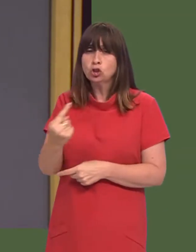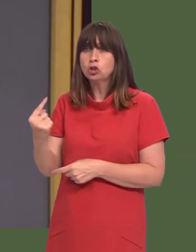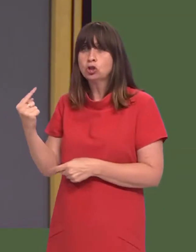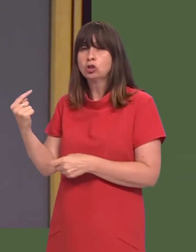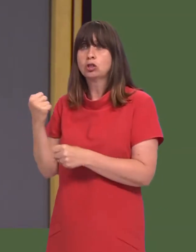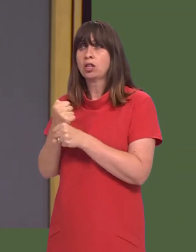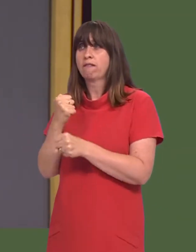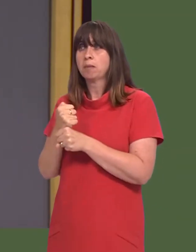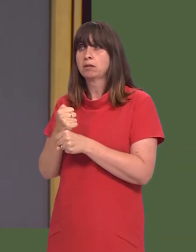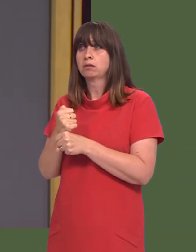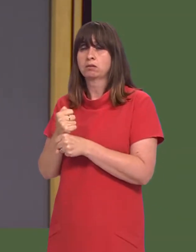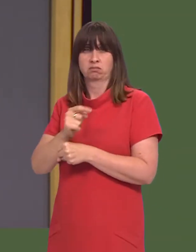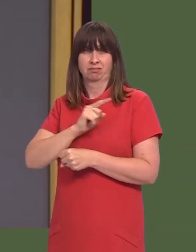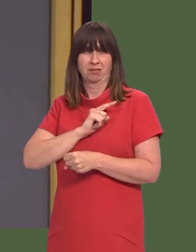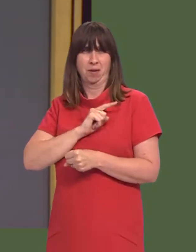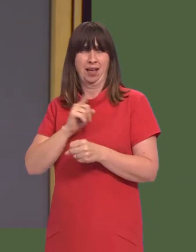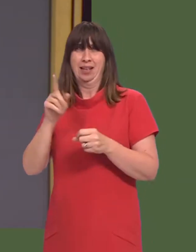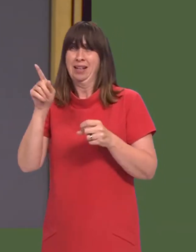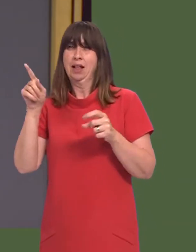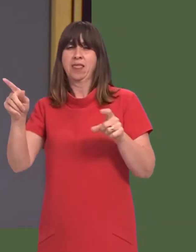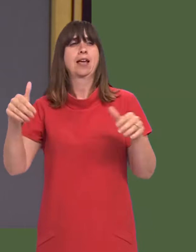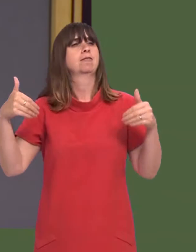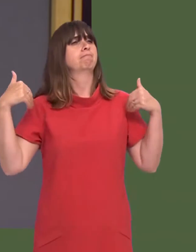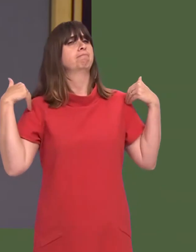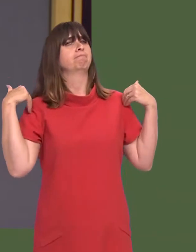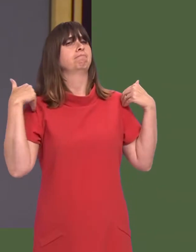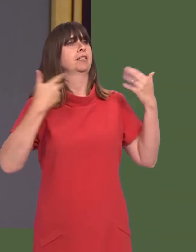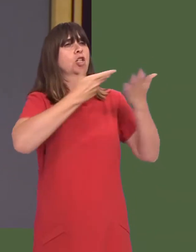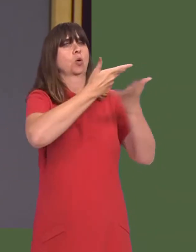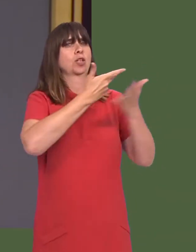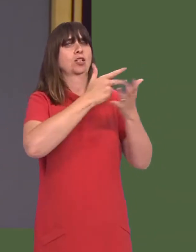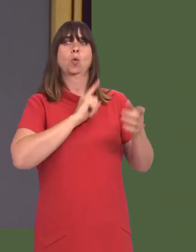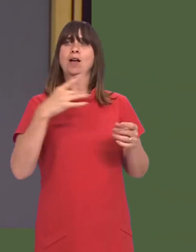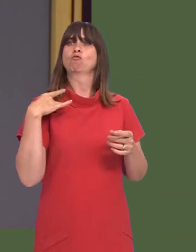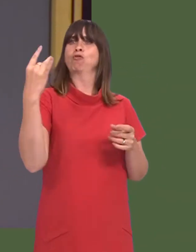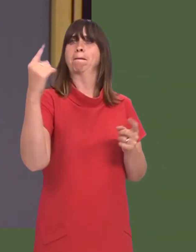member states, because they wonít be involved directly in the Brexit negotiating process,